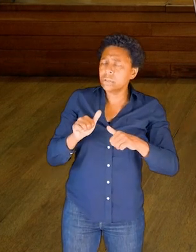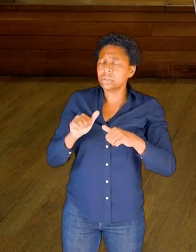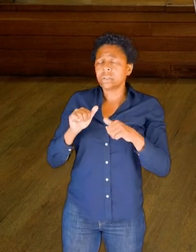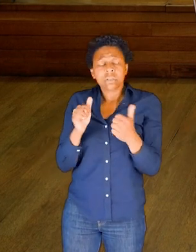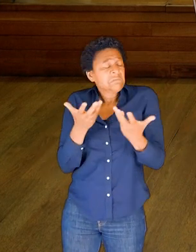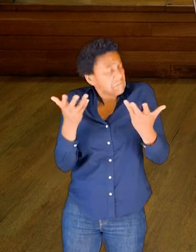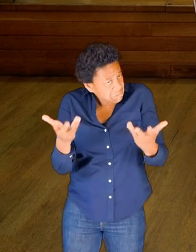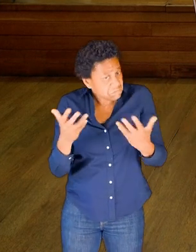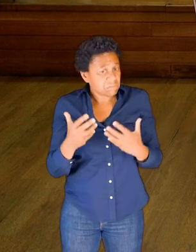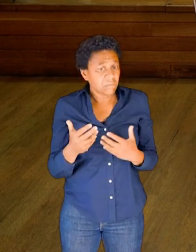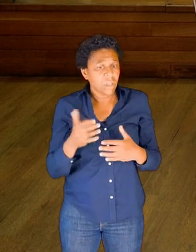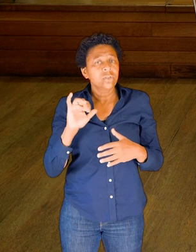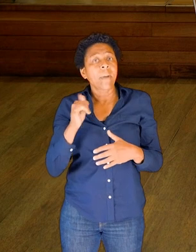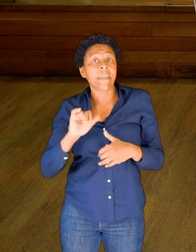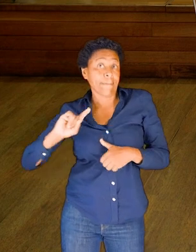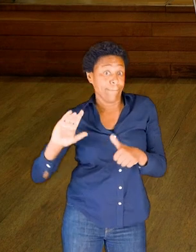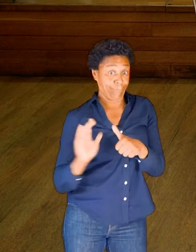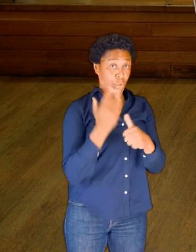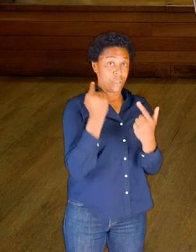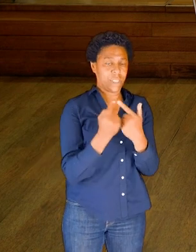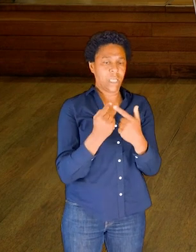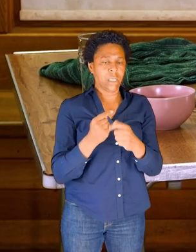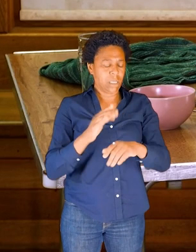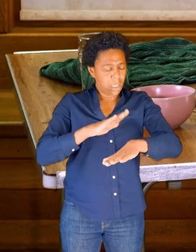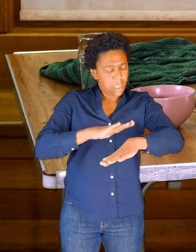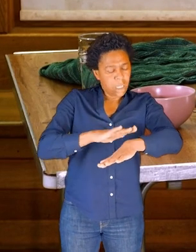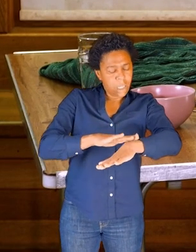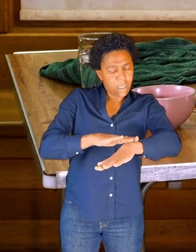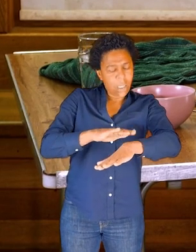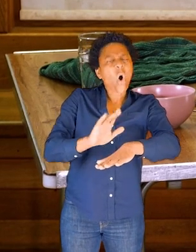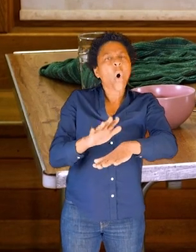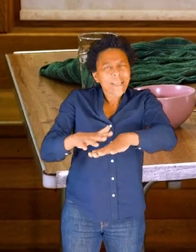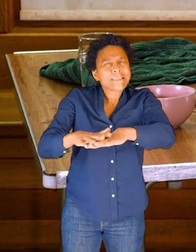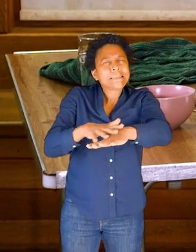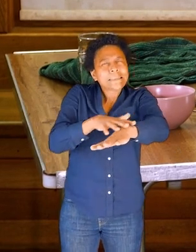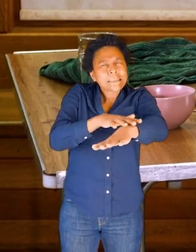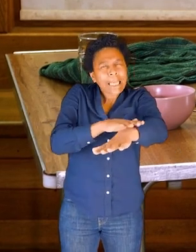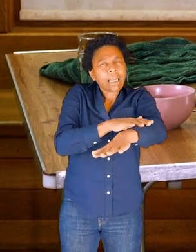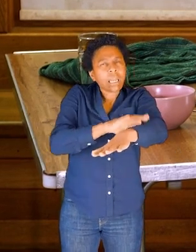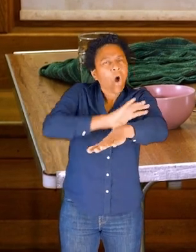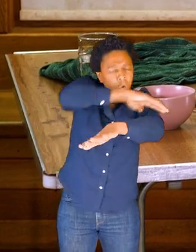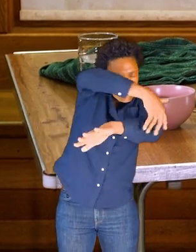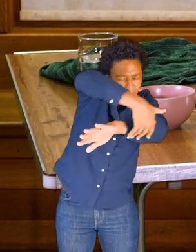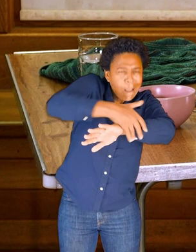So whichever way you're doing that, touch the skin first, so we identify the skin around that bone.